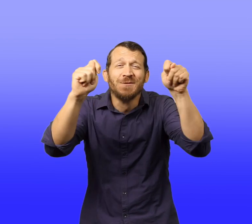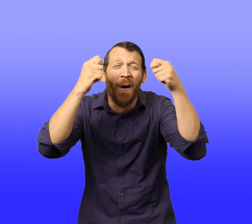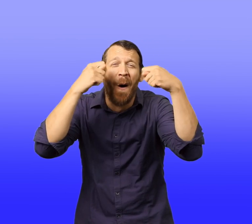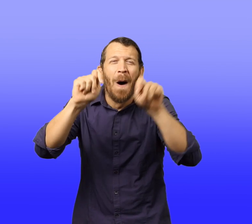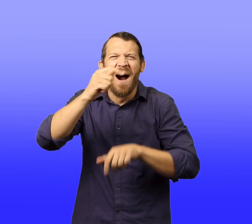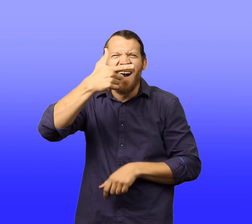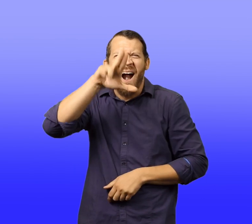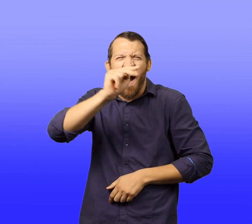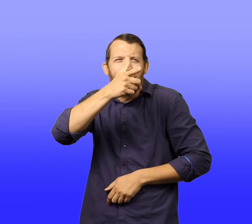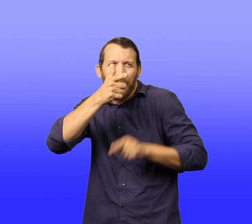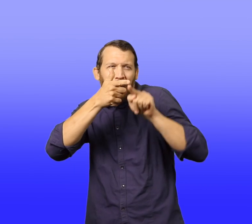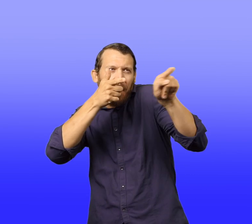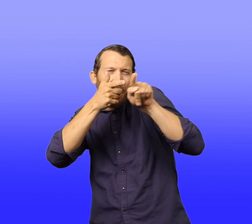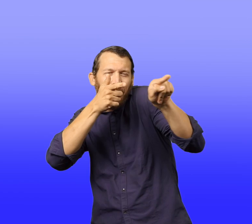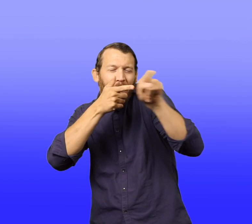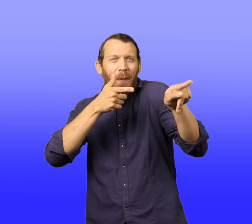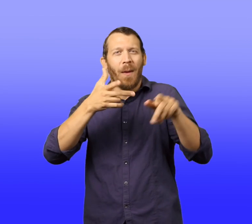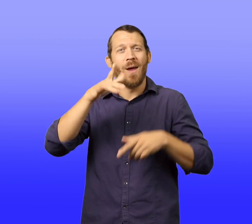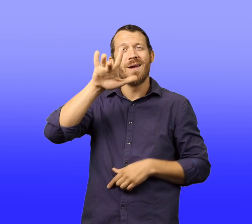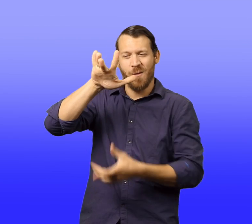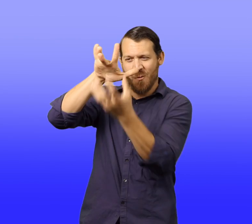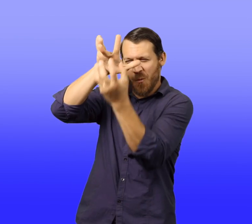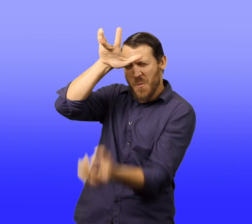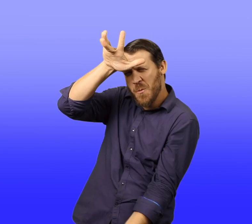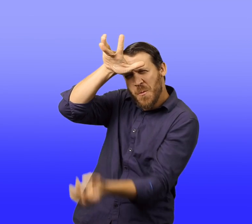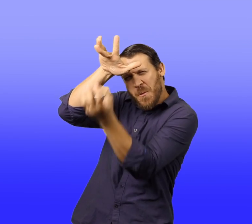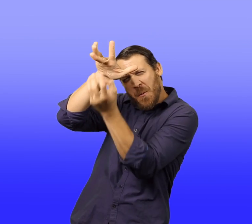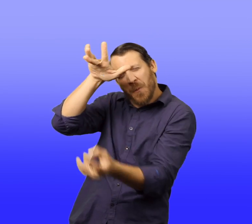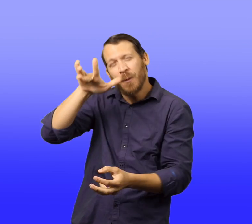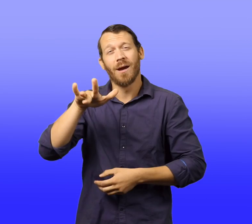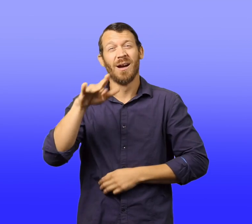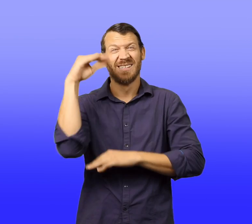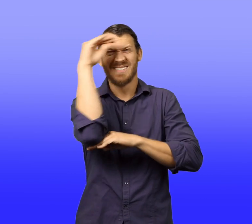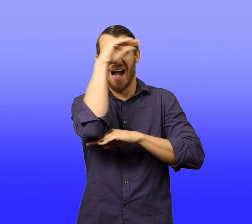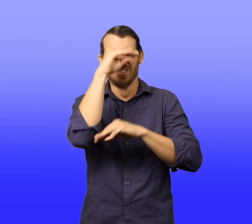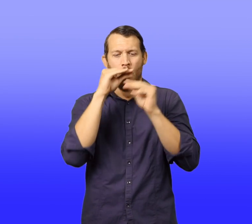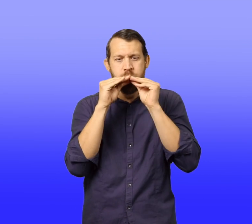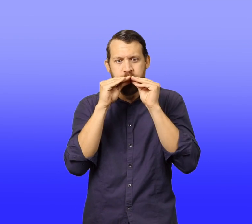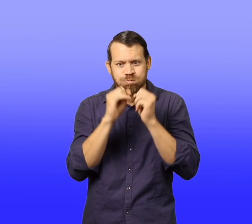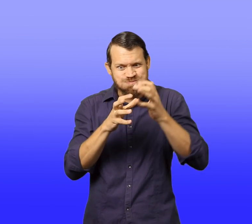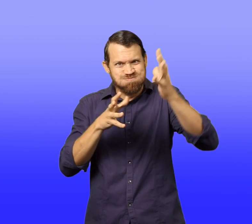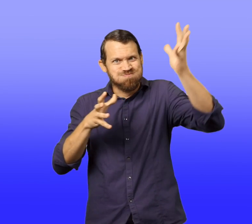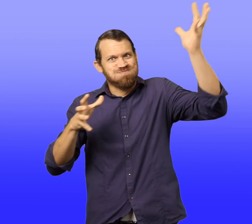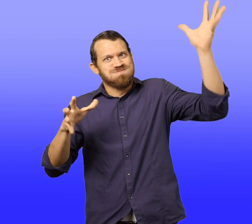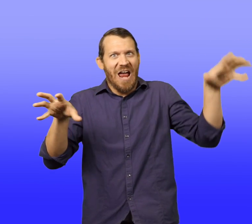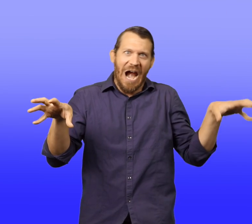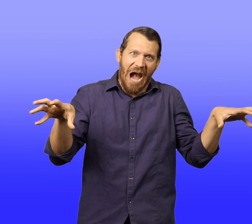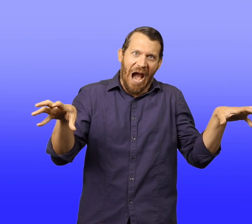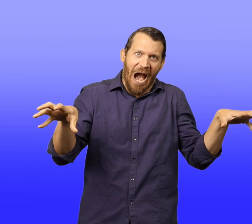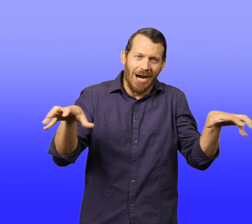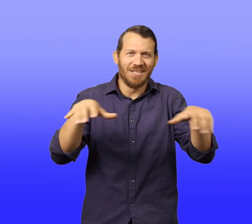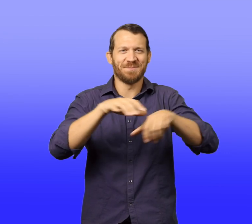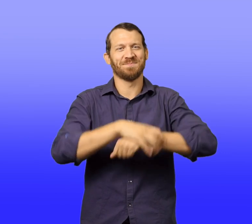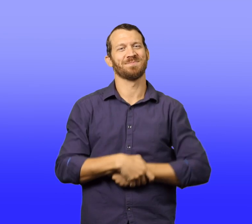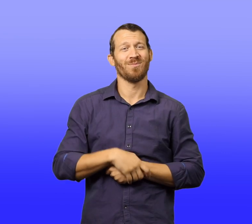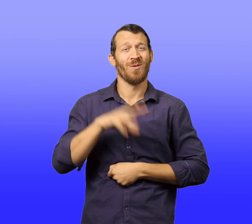They loved his new toys. The laser gun set, electric yoyo, and inflatable dinosaur.